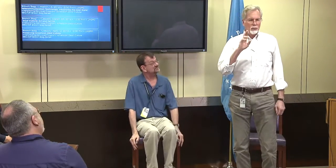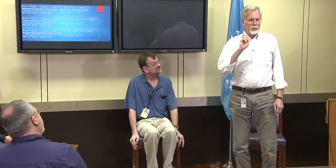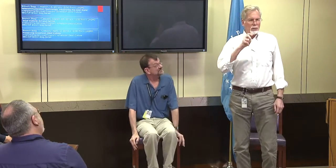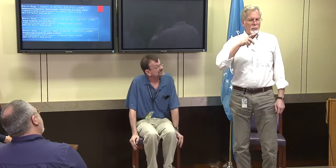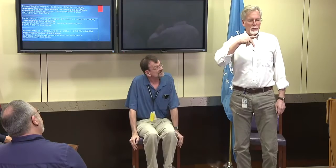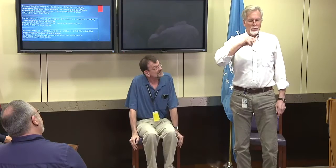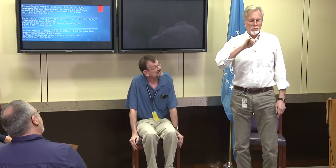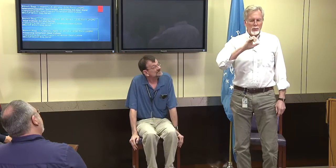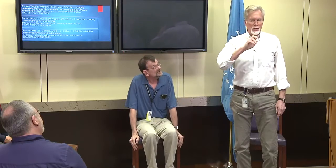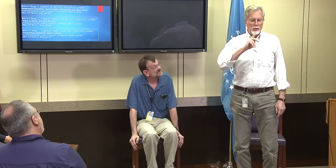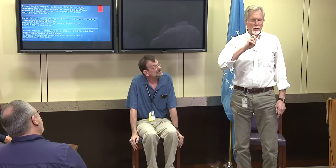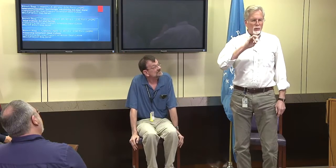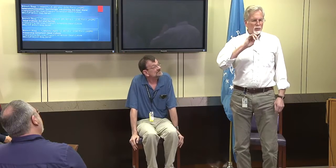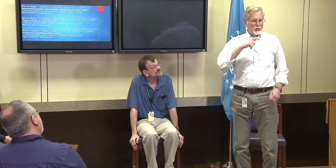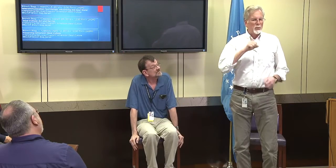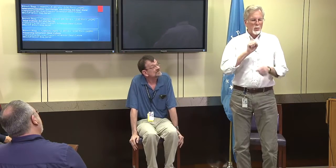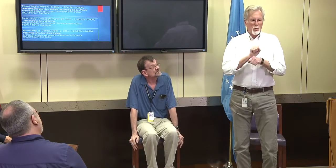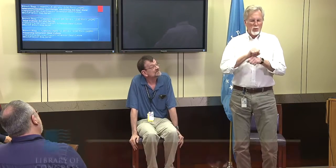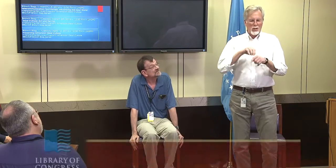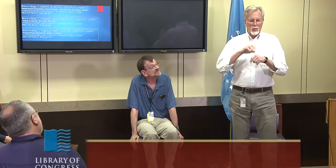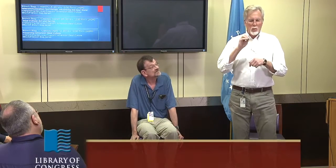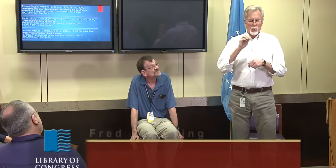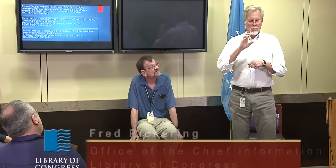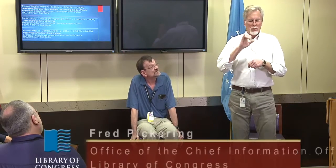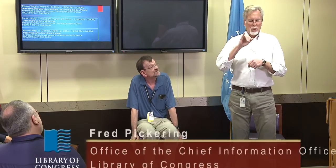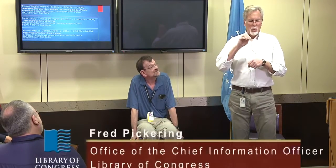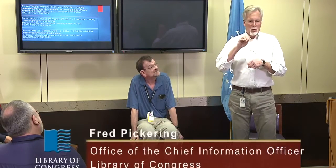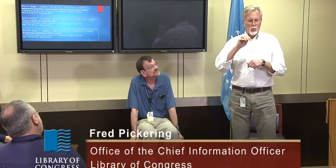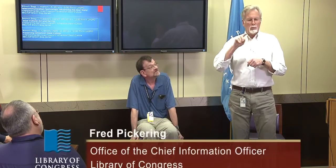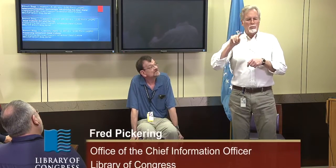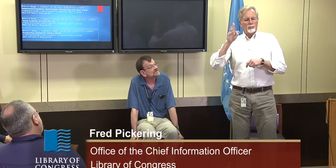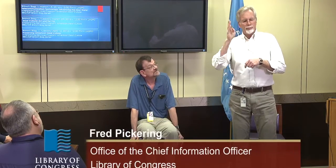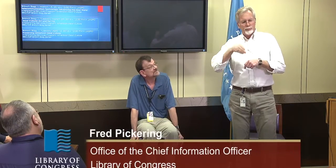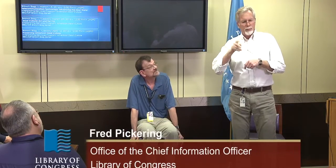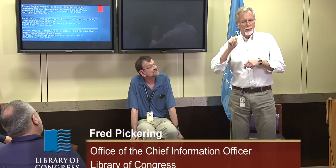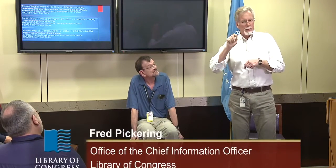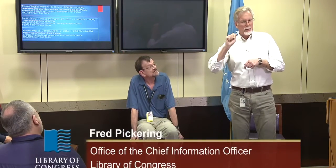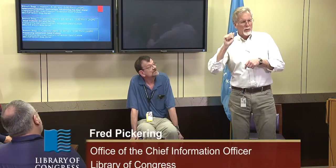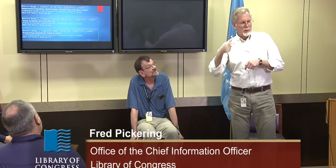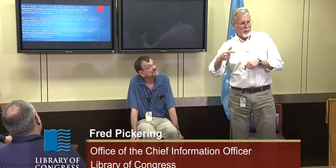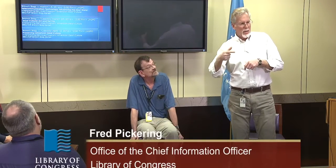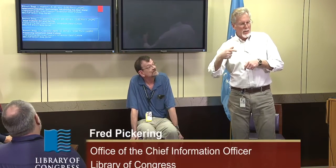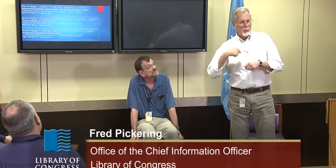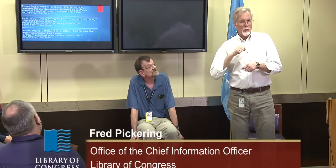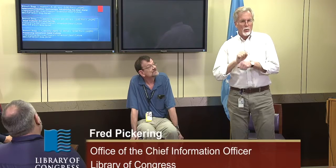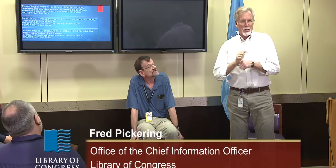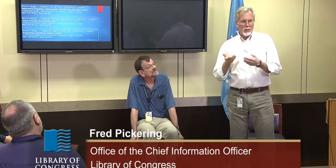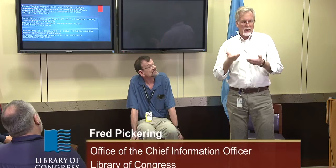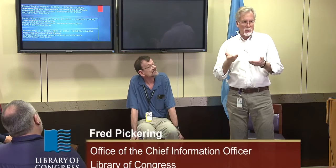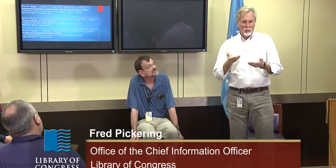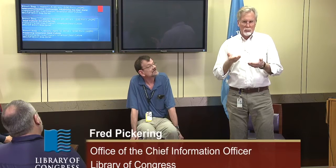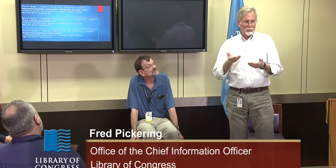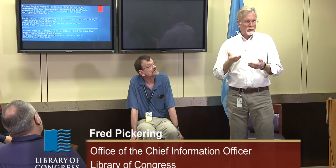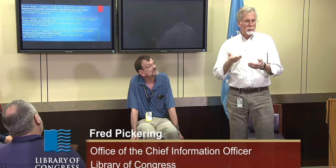Fred Pickering: Hello, I'm Fred Pickering. I've worked OIT OCIO.